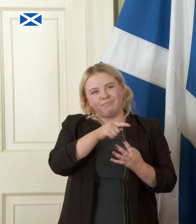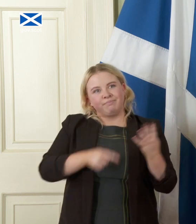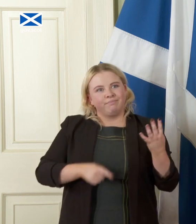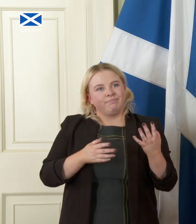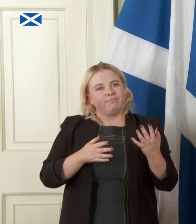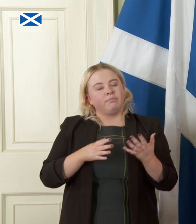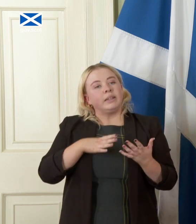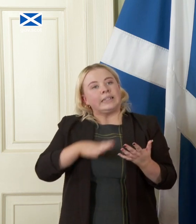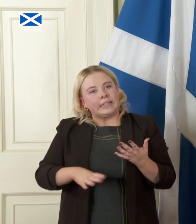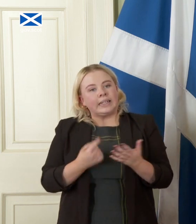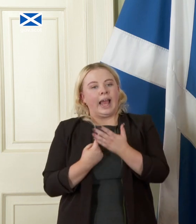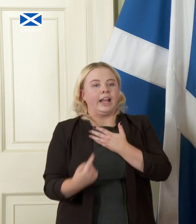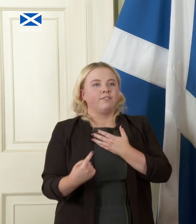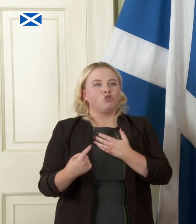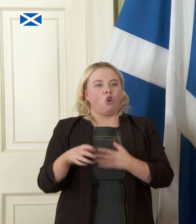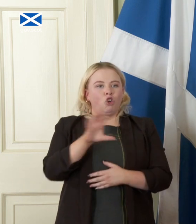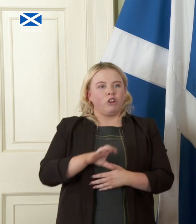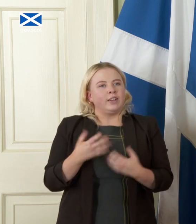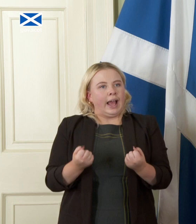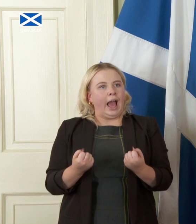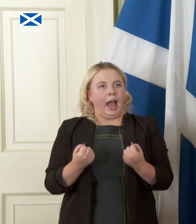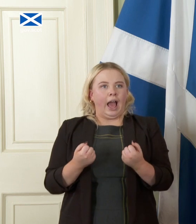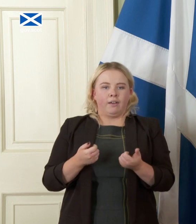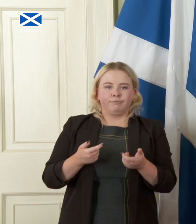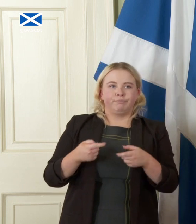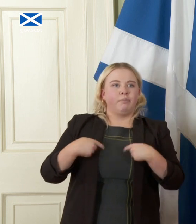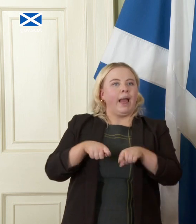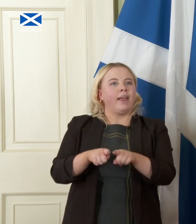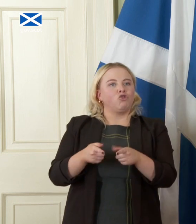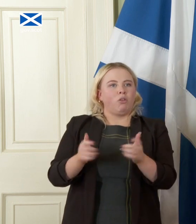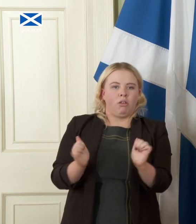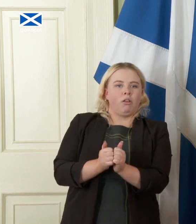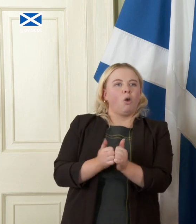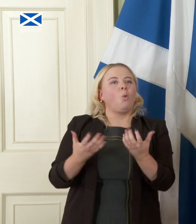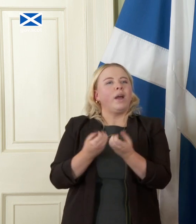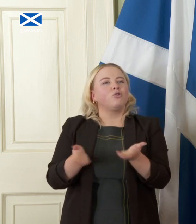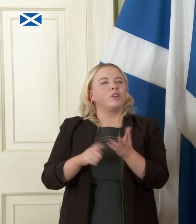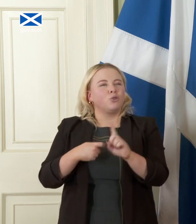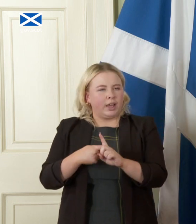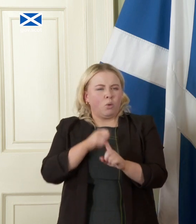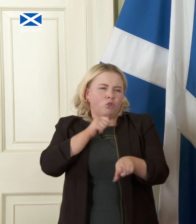states to have bilateral arrangements with the the UK and we would seek to do that with goods